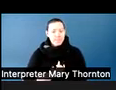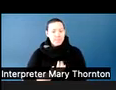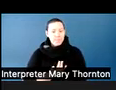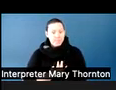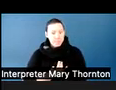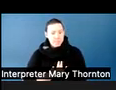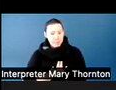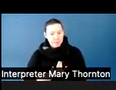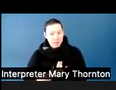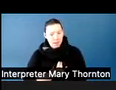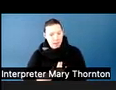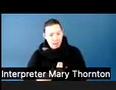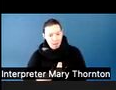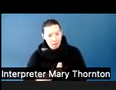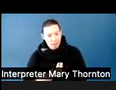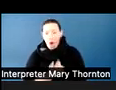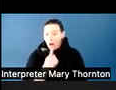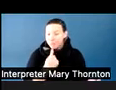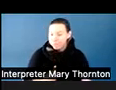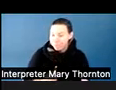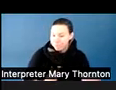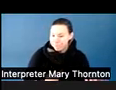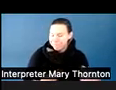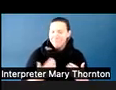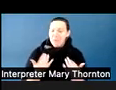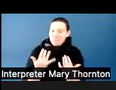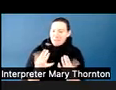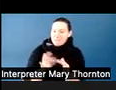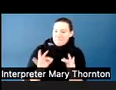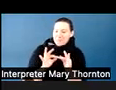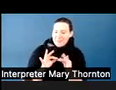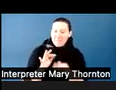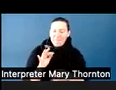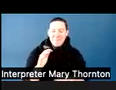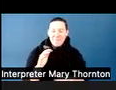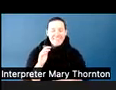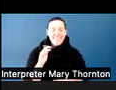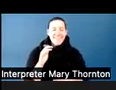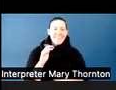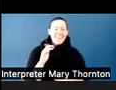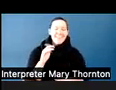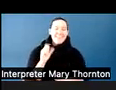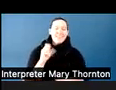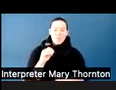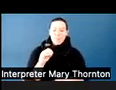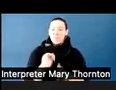So some strategies we can use in our classrooms or in our environments to help support communication